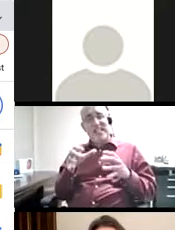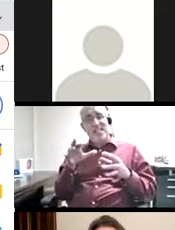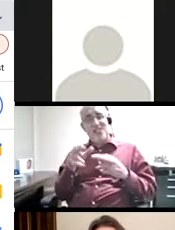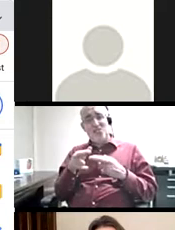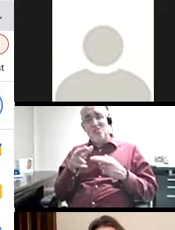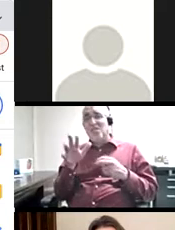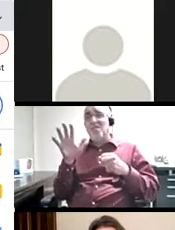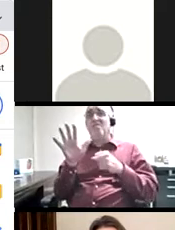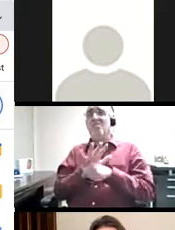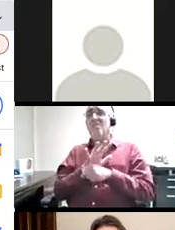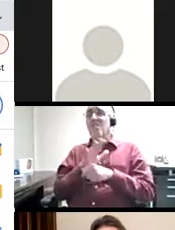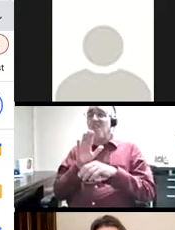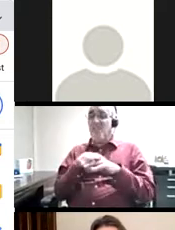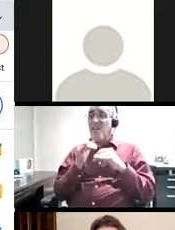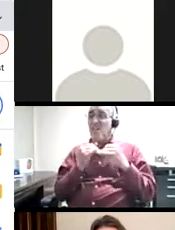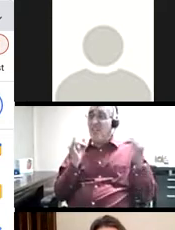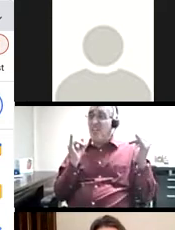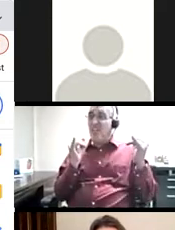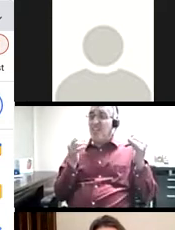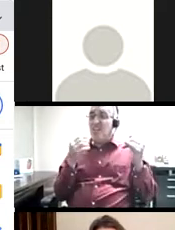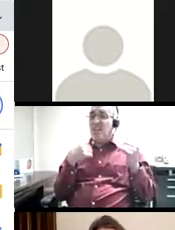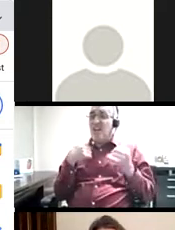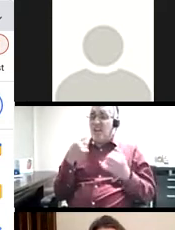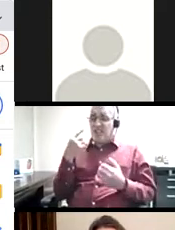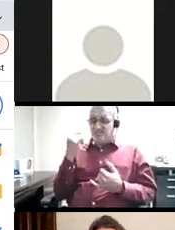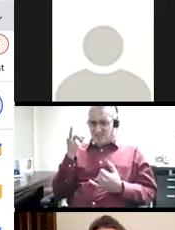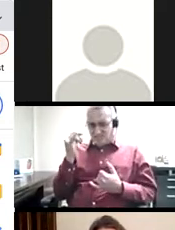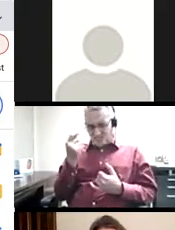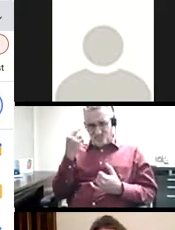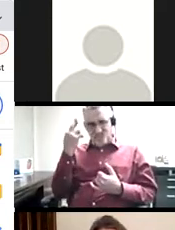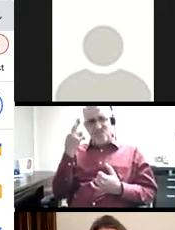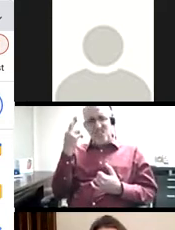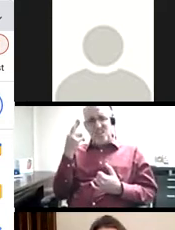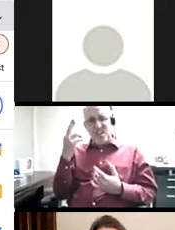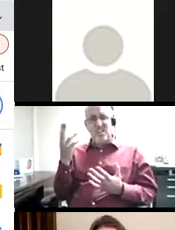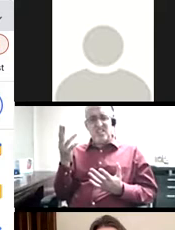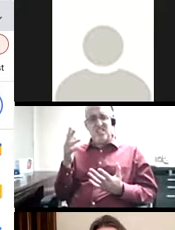fully online course from a bird's eye point of view. And, I realized there was a huge gap between